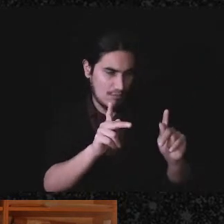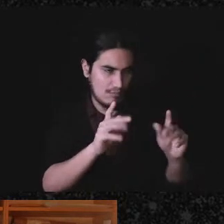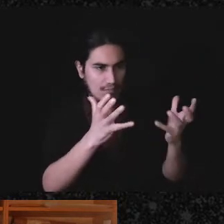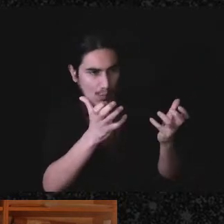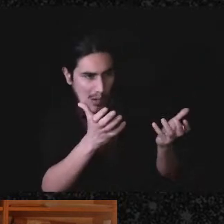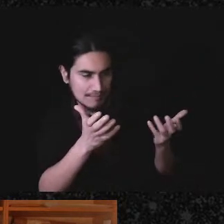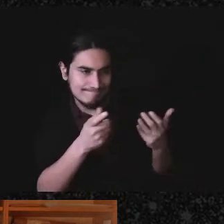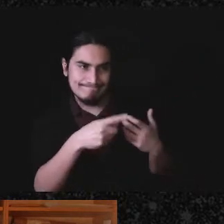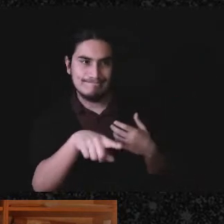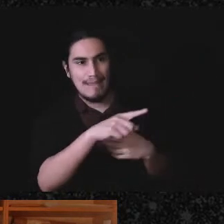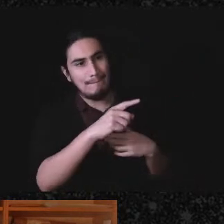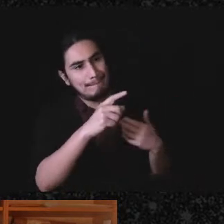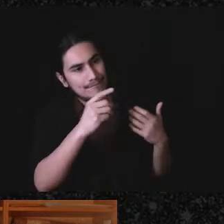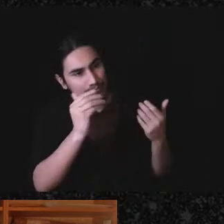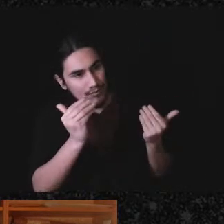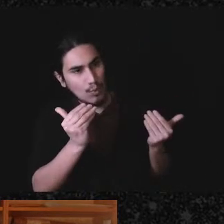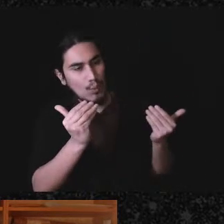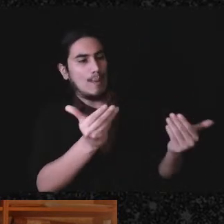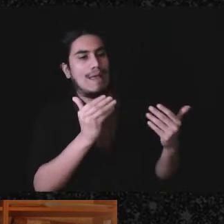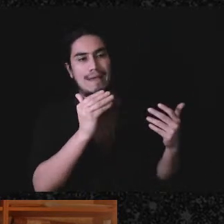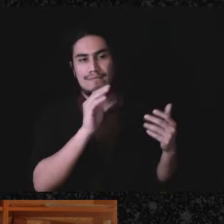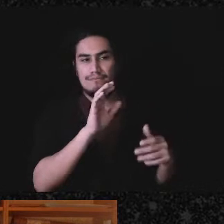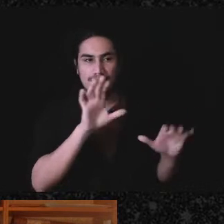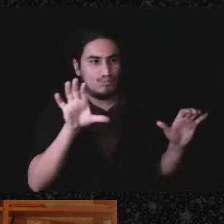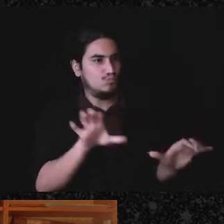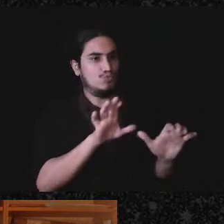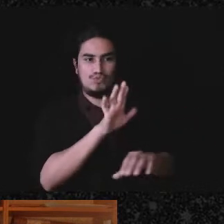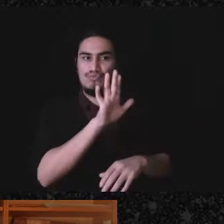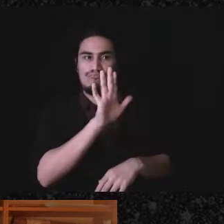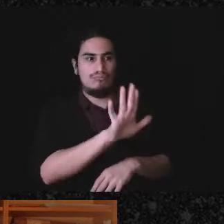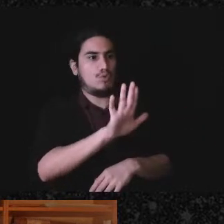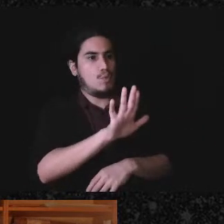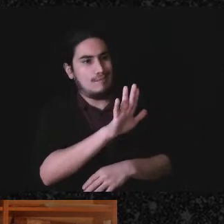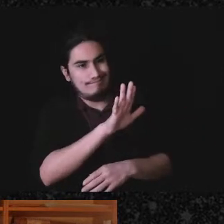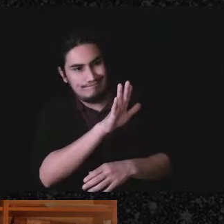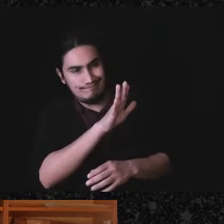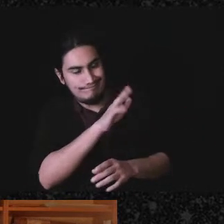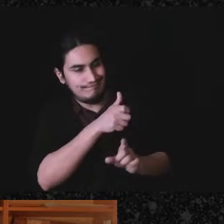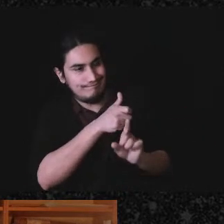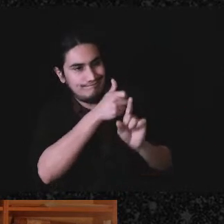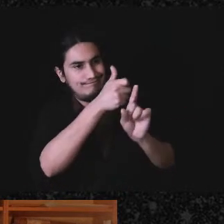take the actions that they want to take and then figure out the consequences later,